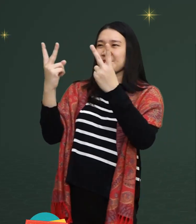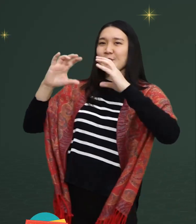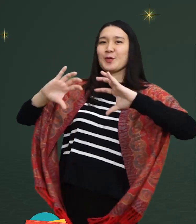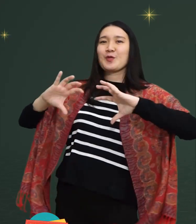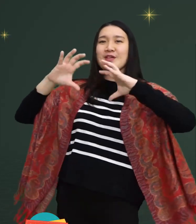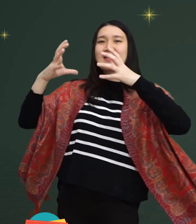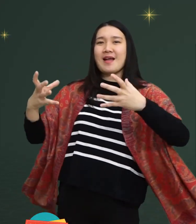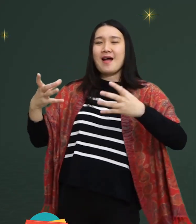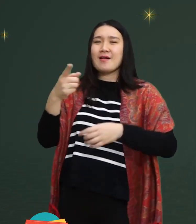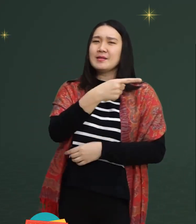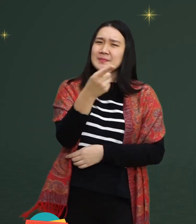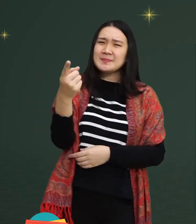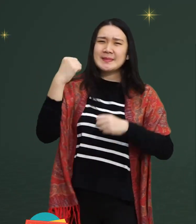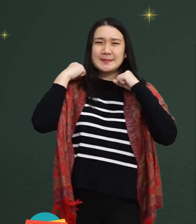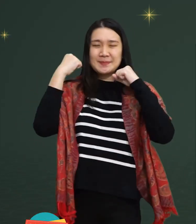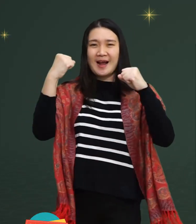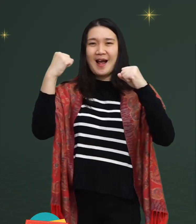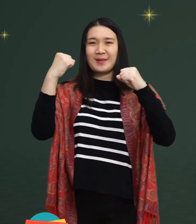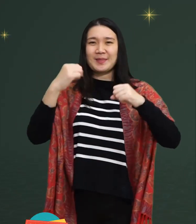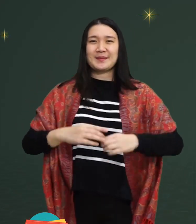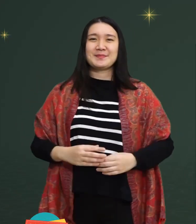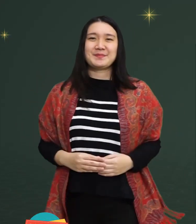and the chance to “see” the world. Spirit!